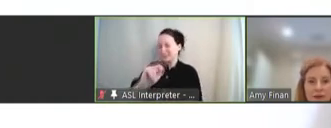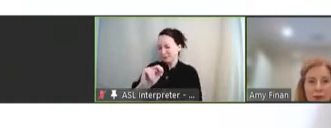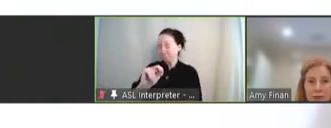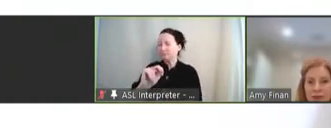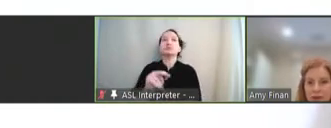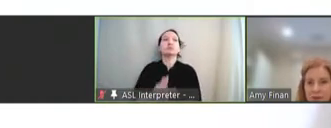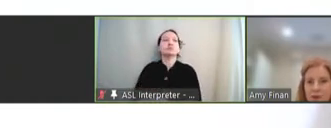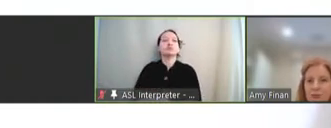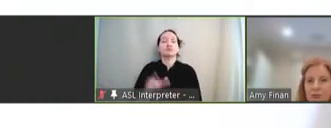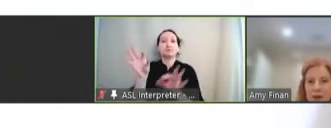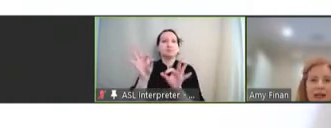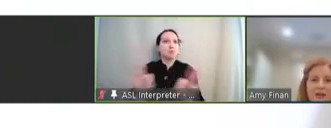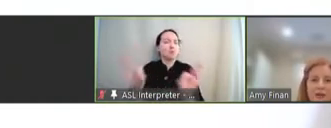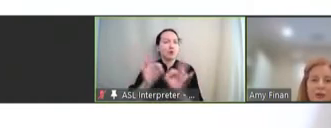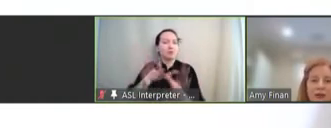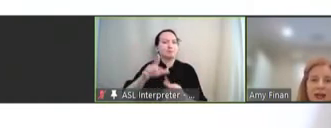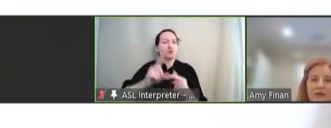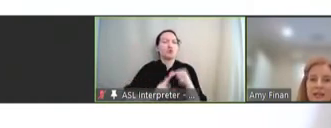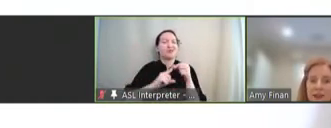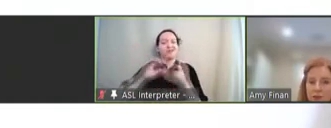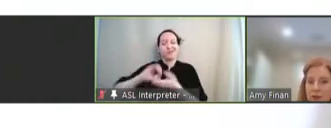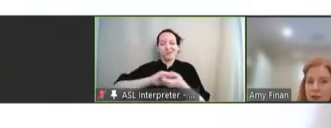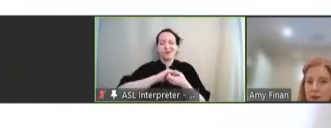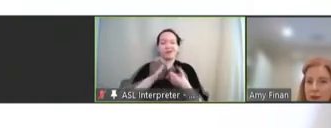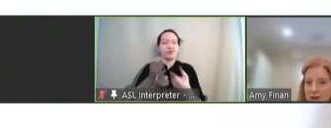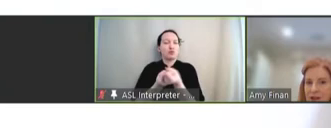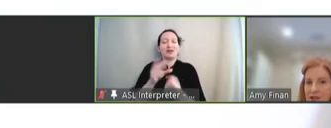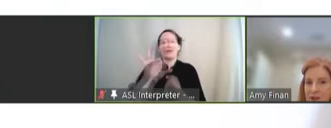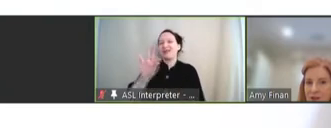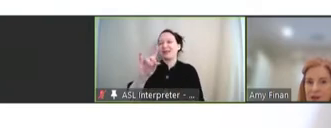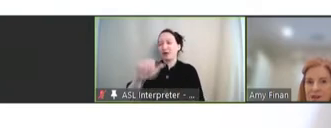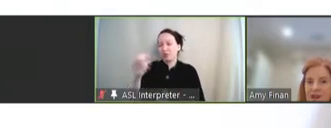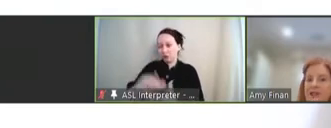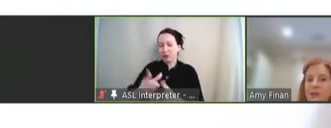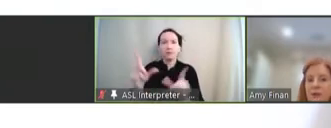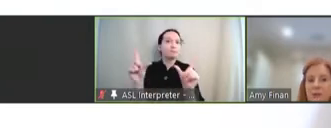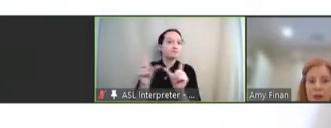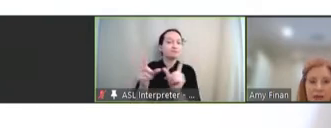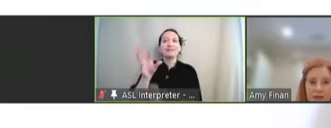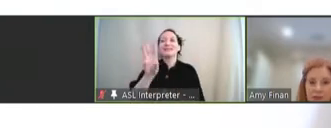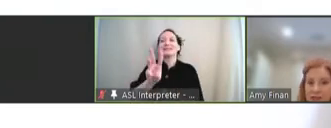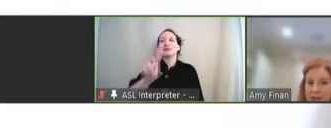novel partnerships, BARDA has supported FDA approval and licensure of 61 products to date.